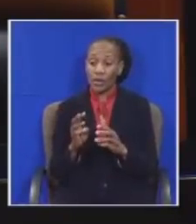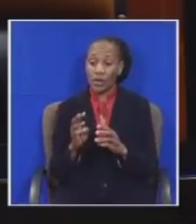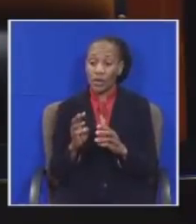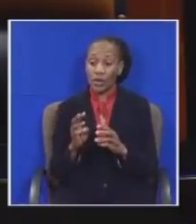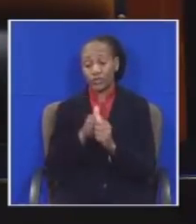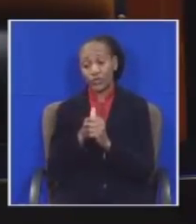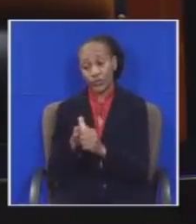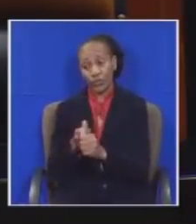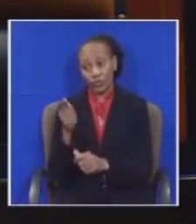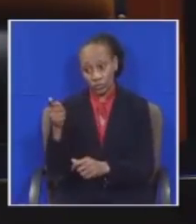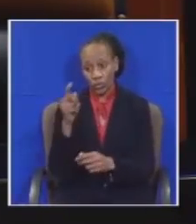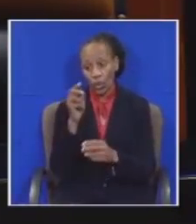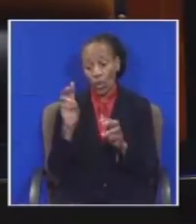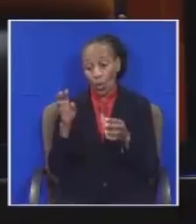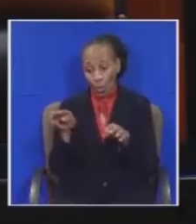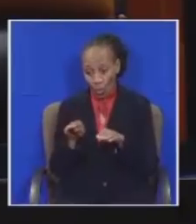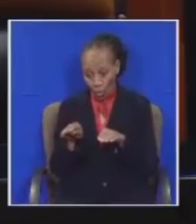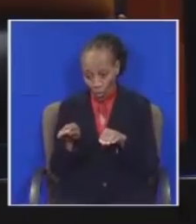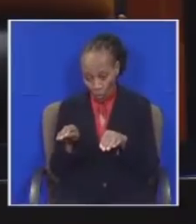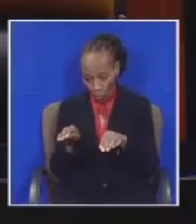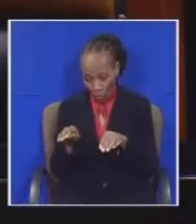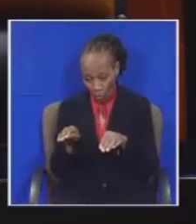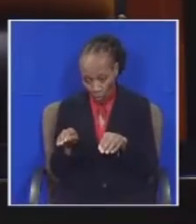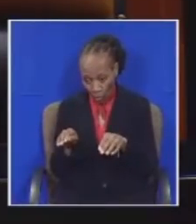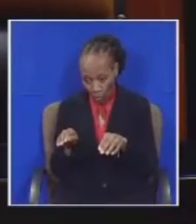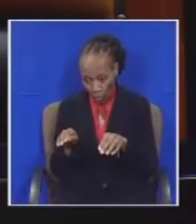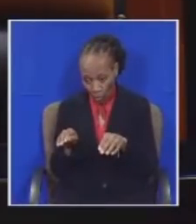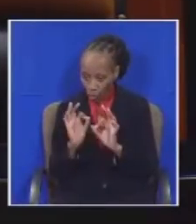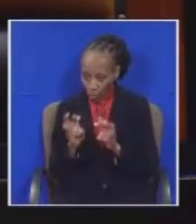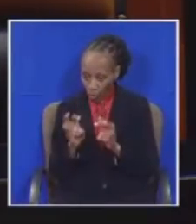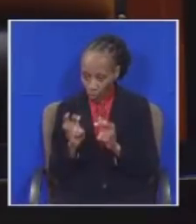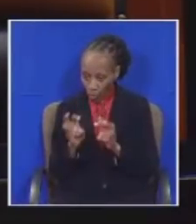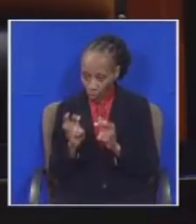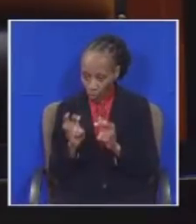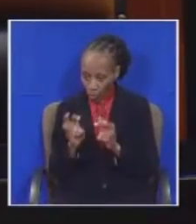You know the correct thing to do, and I wish you to desist yes and to